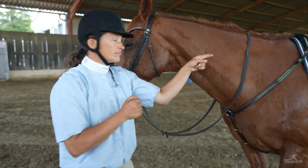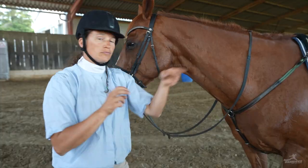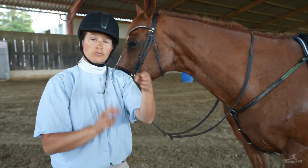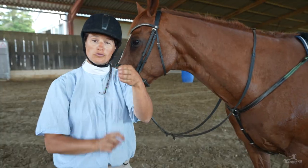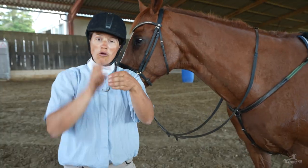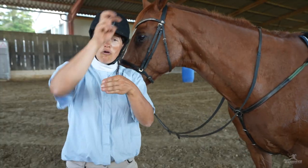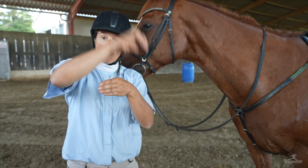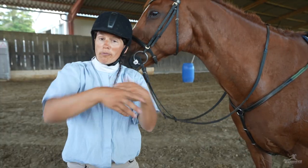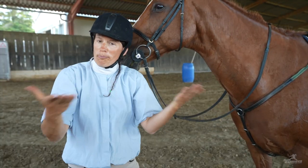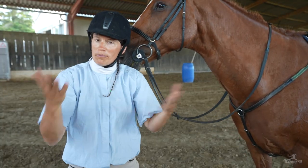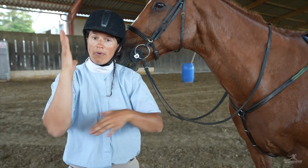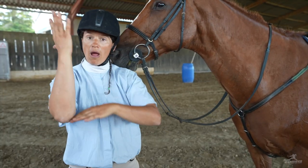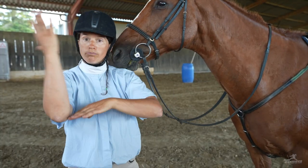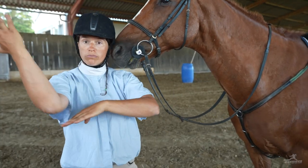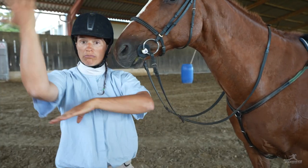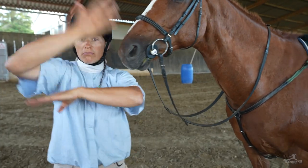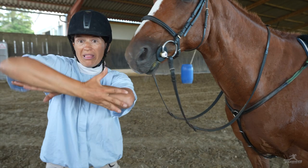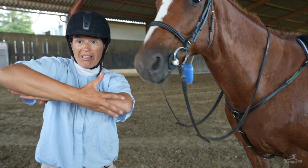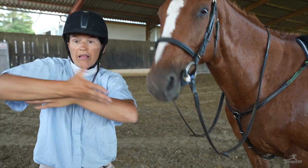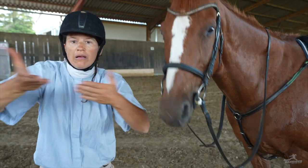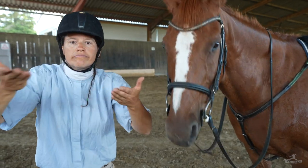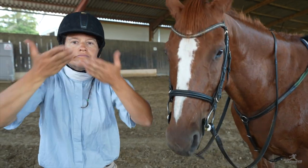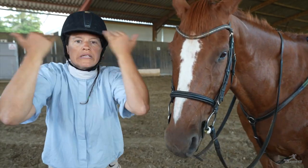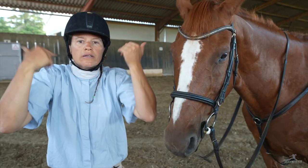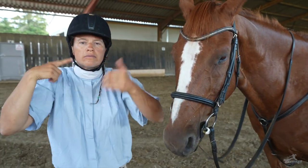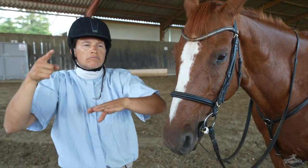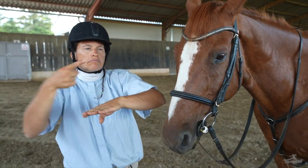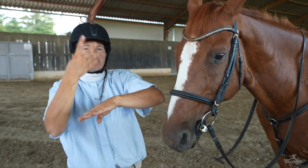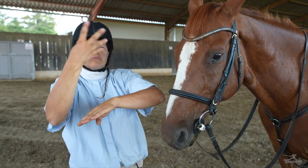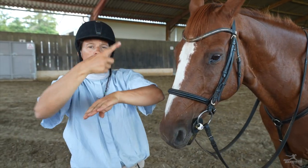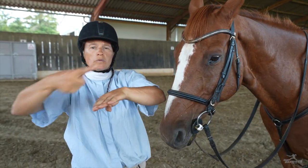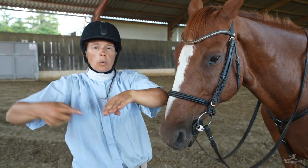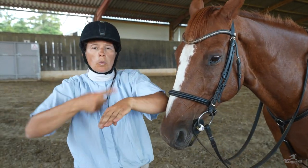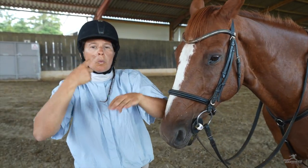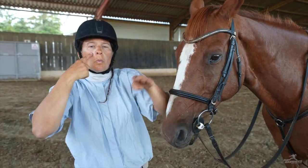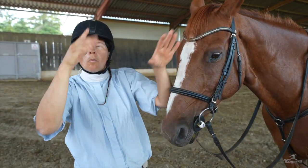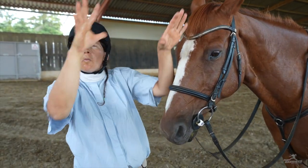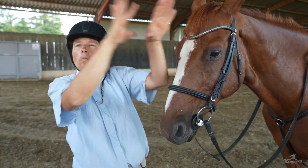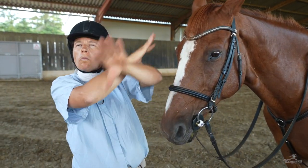Jumping was a useful skill for downed trees or